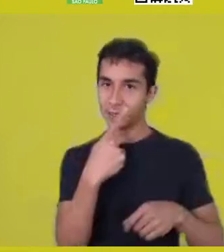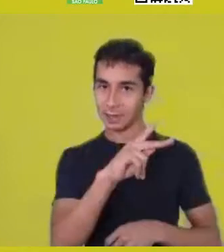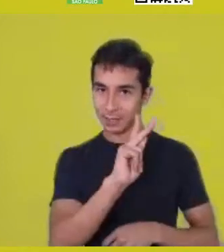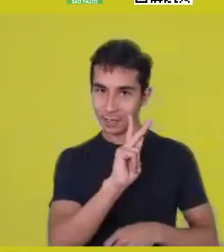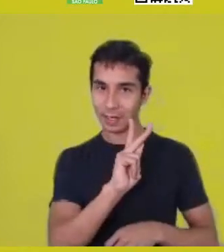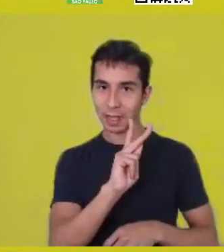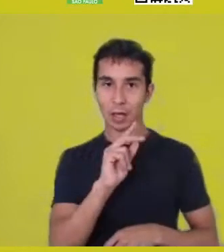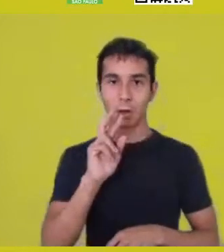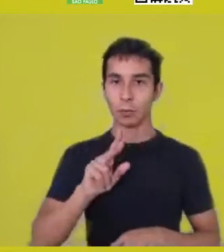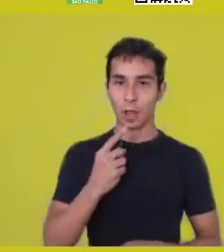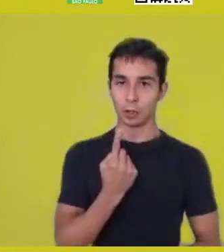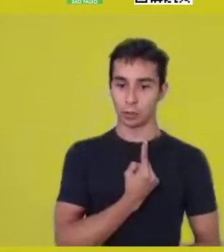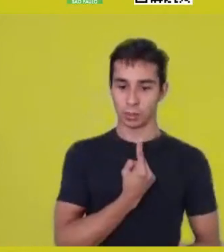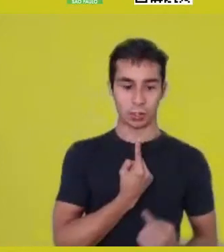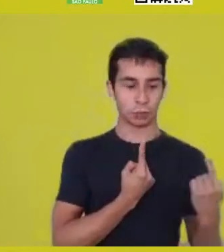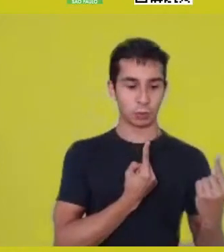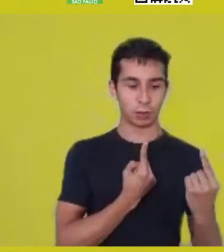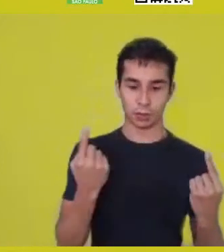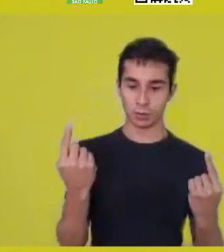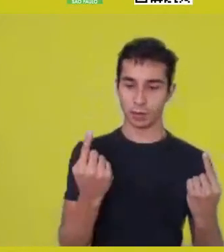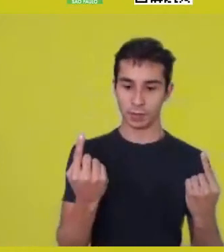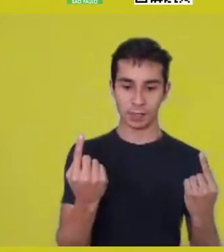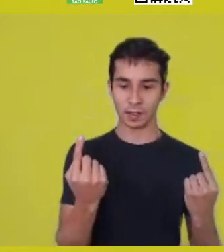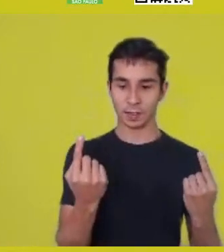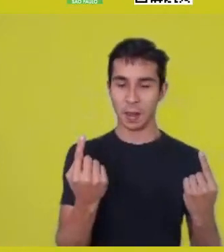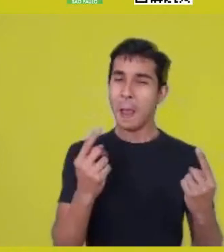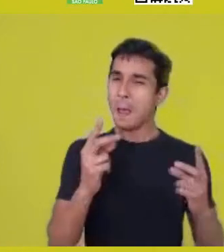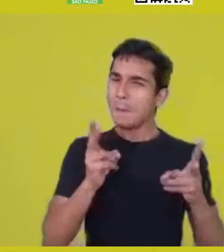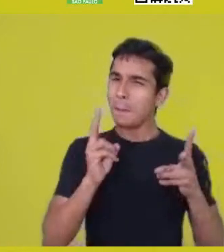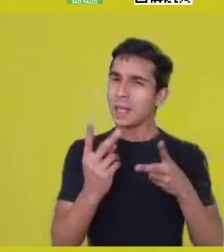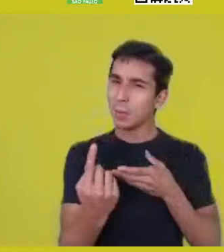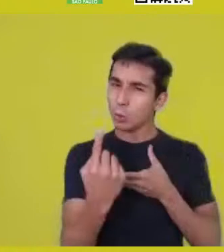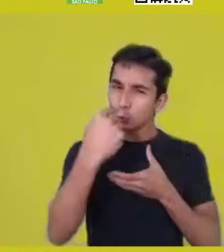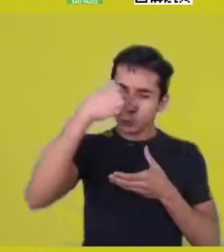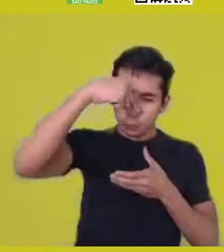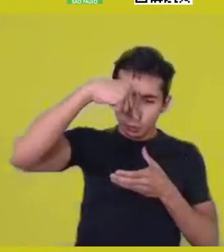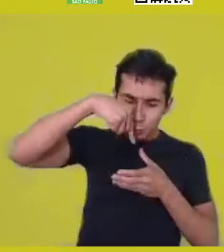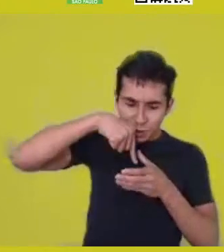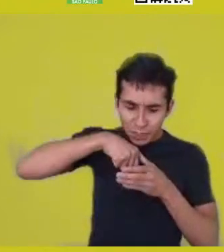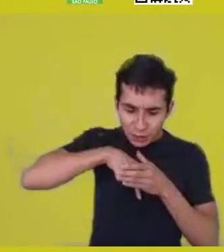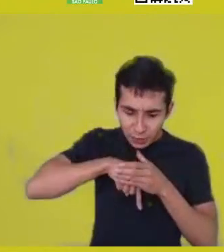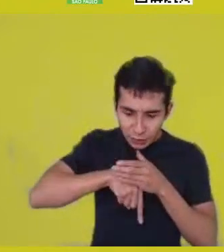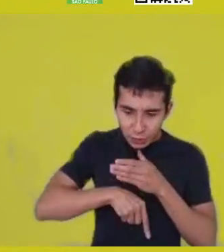and even of a subjective idea, which is a complicated idea as well for this different way of thinking.